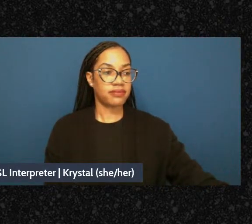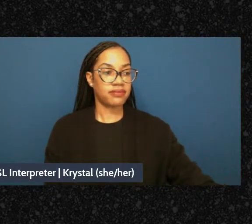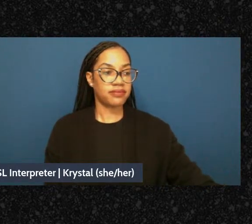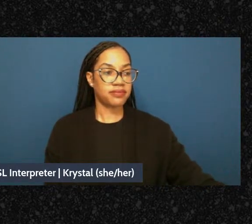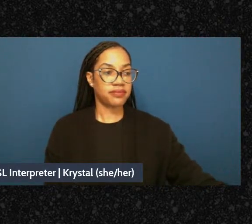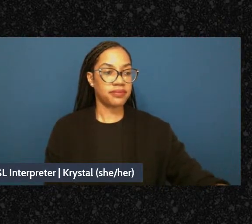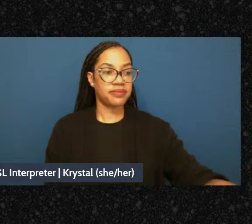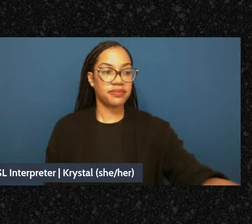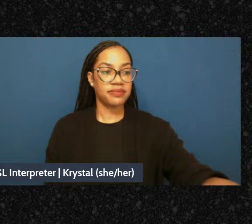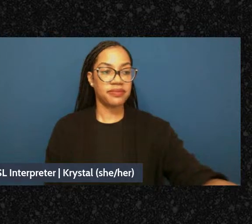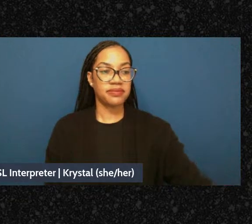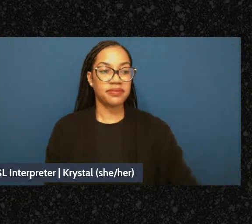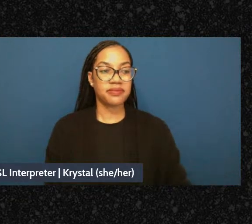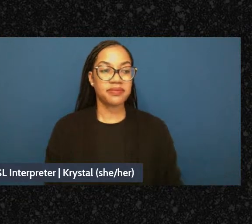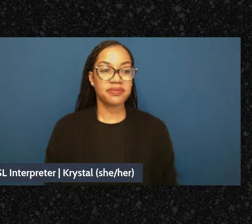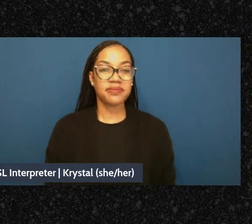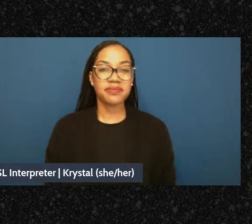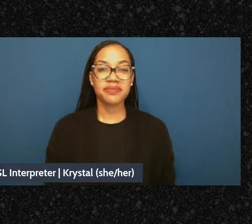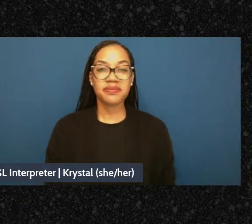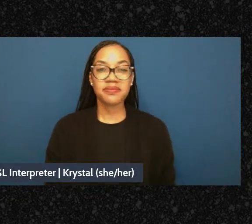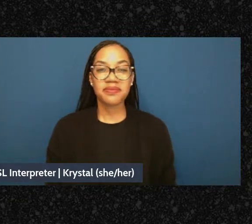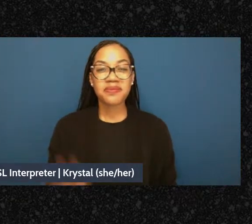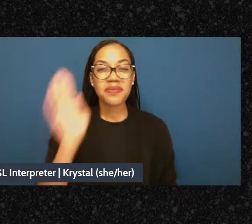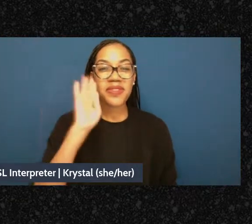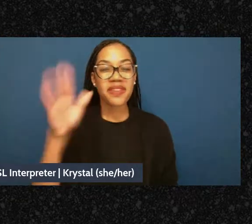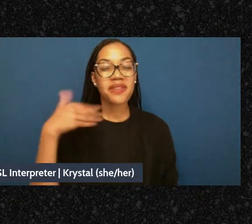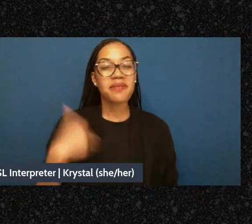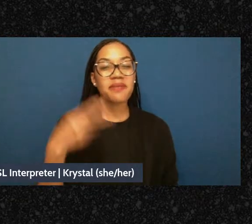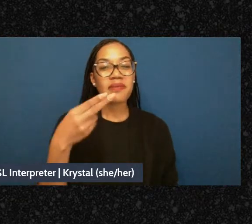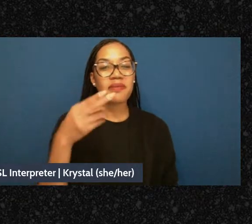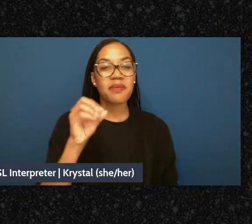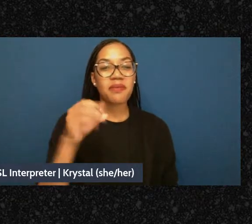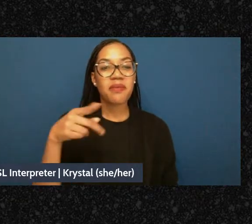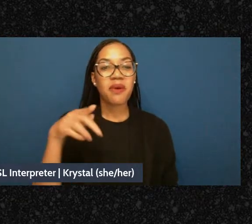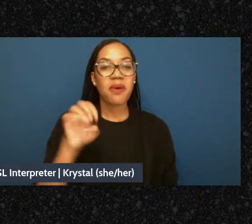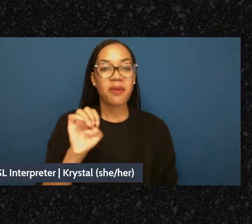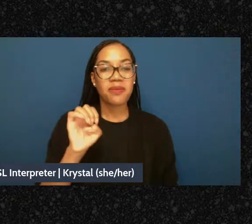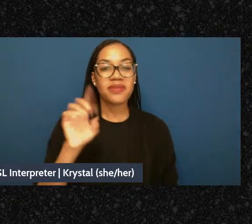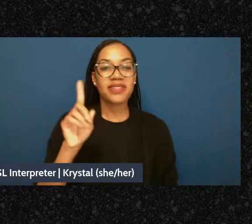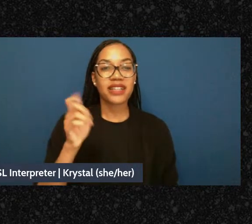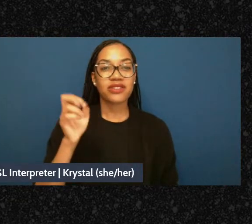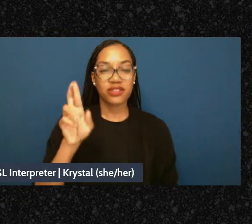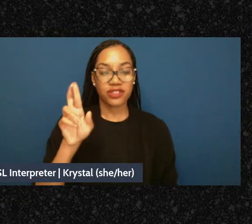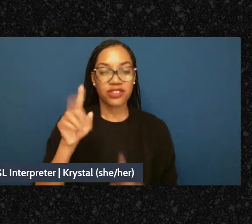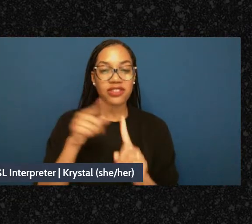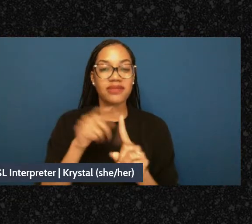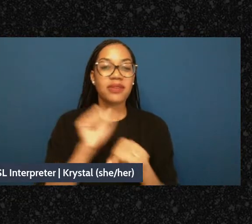Hello I’m Hope Dector, the Creative Director of the Barnard Center for Research on Women. I’m